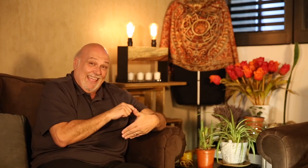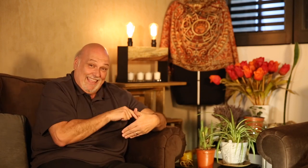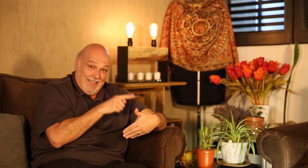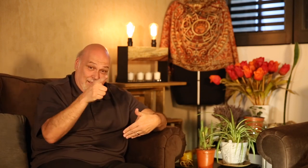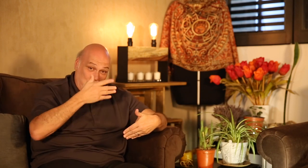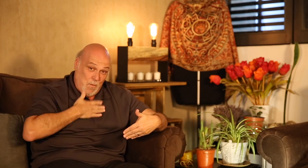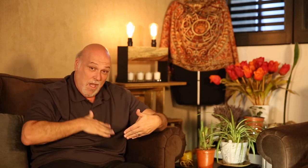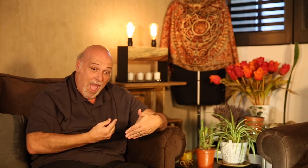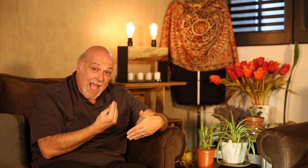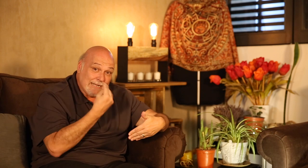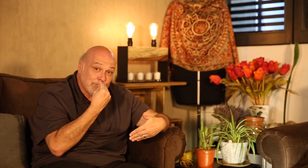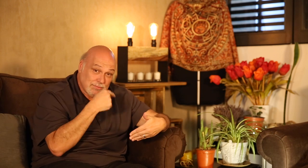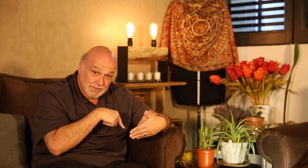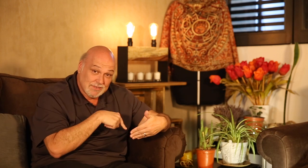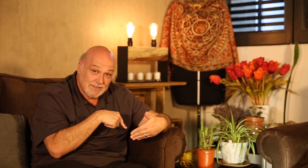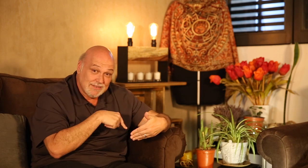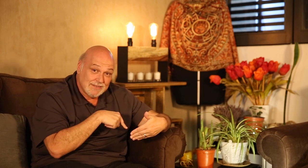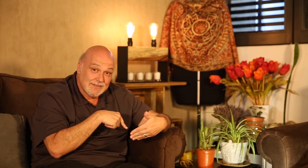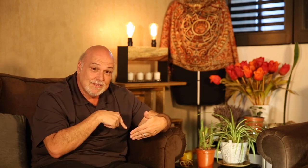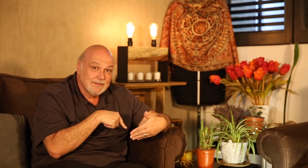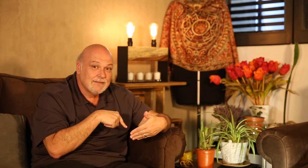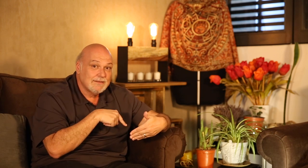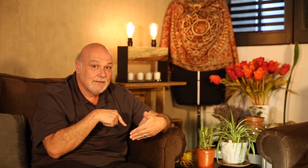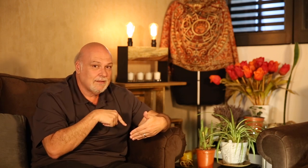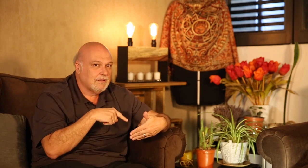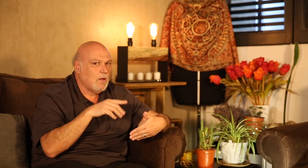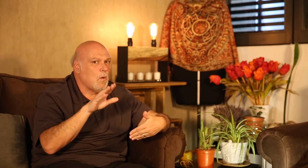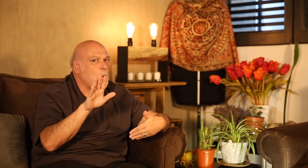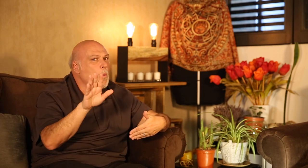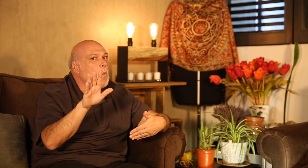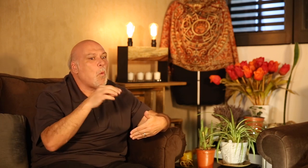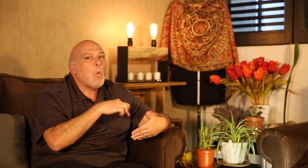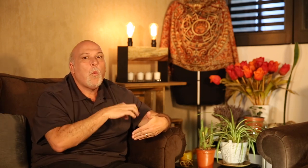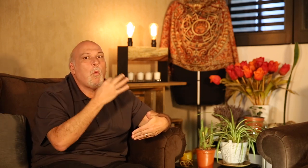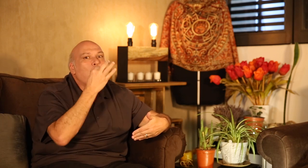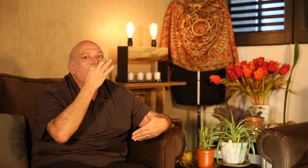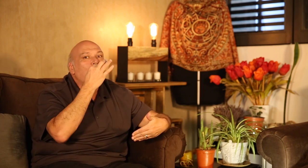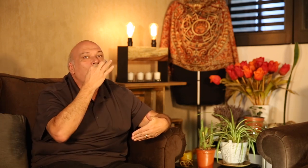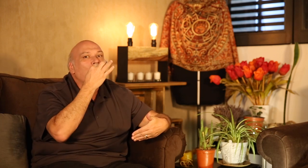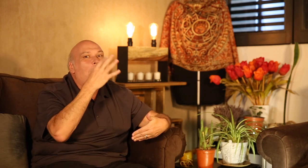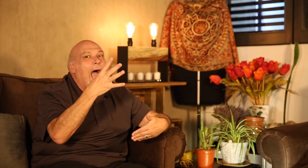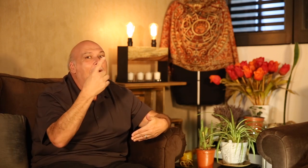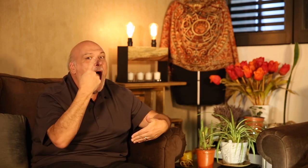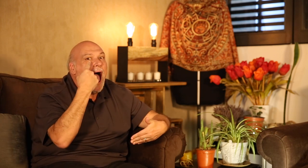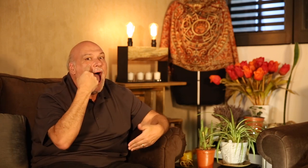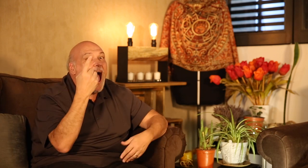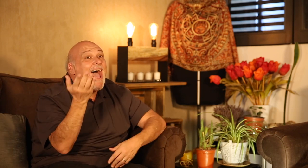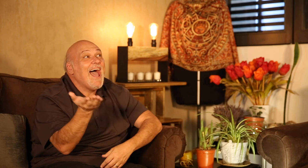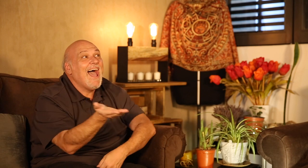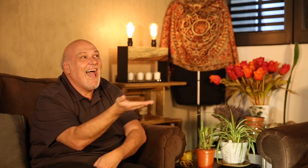Would you like to eat what's cooking? It's so delicious! Let's take a look!